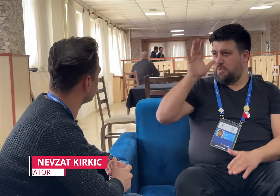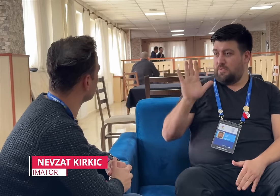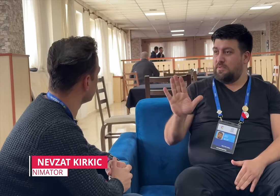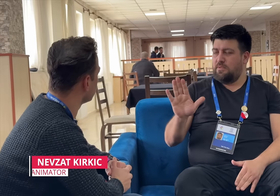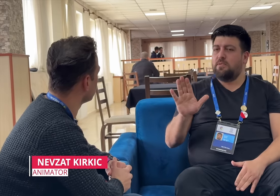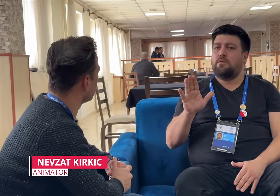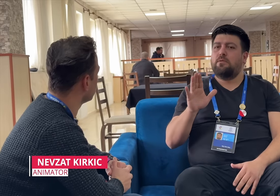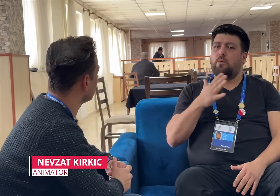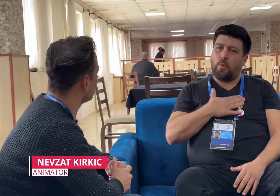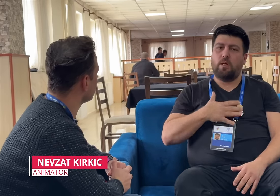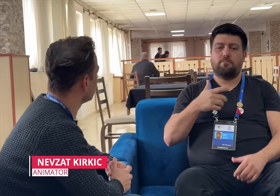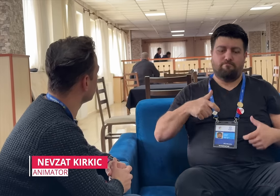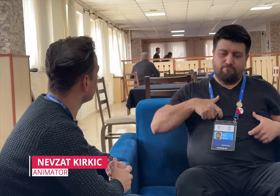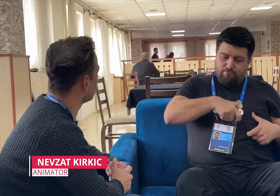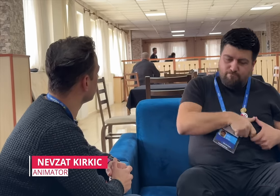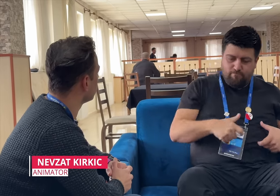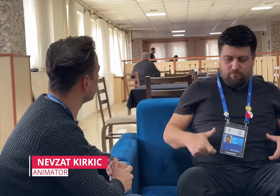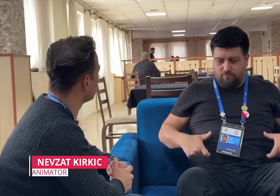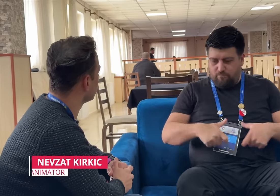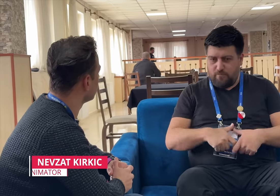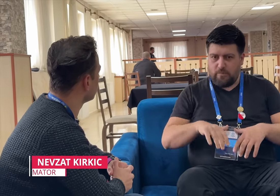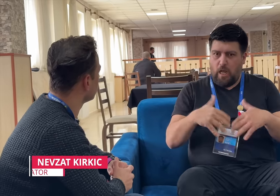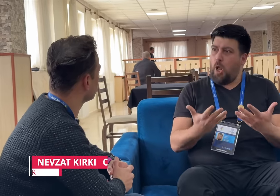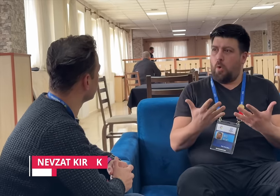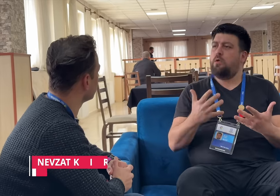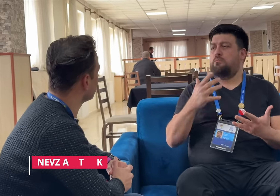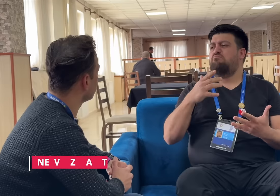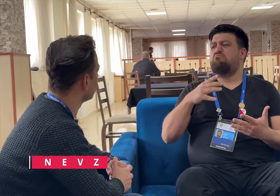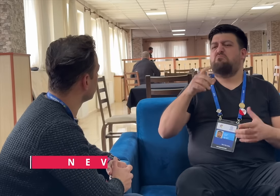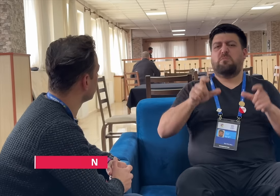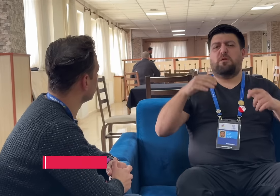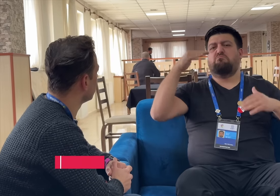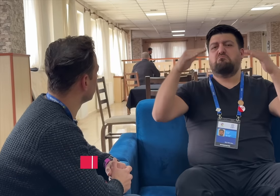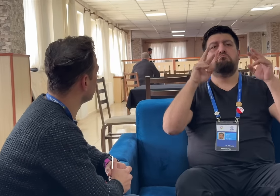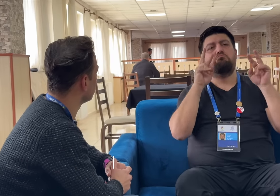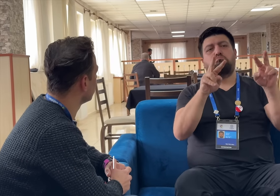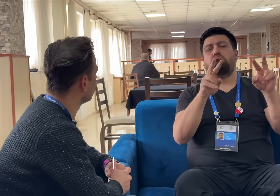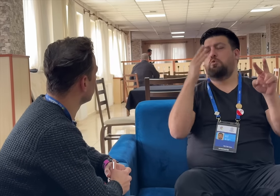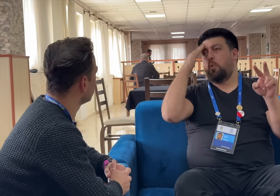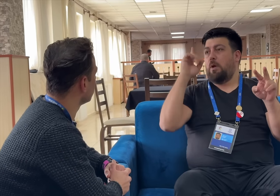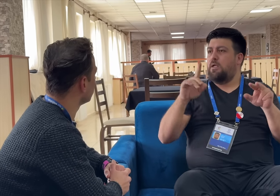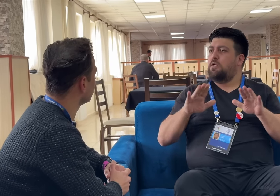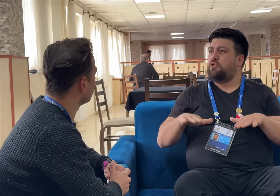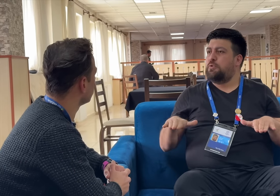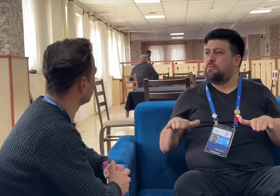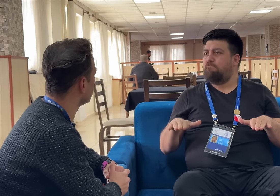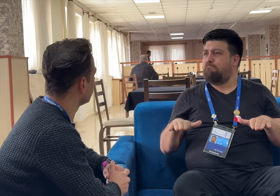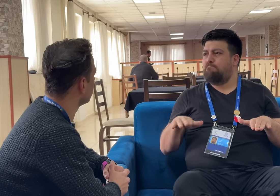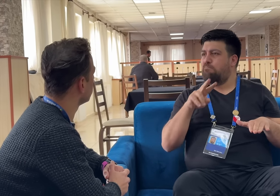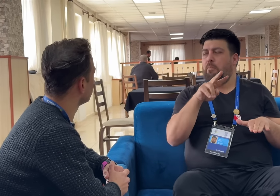we know that adults would watch these safety announcement videos and follow but our concern is children because they may not focus.